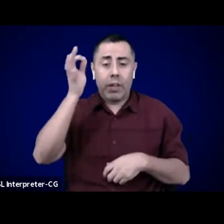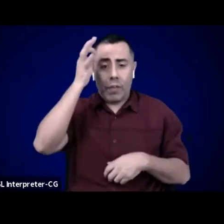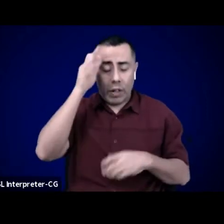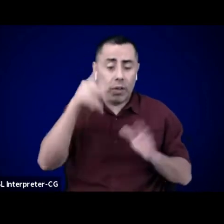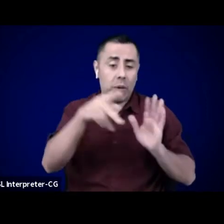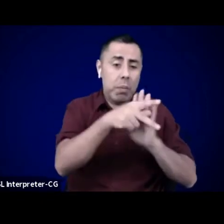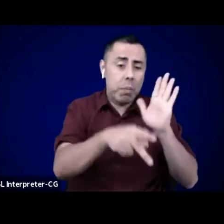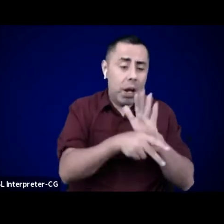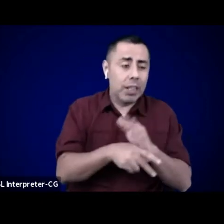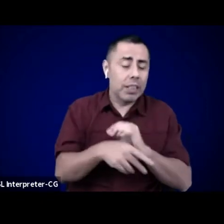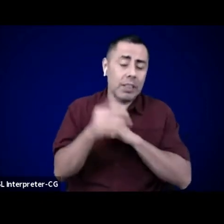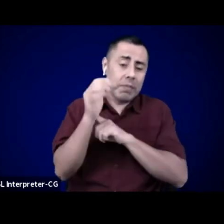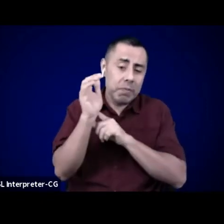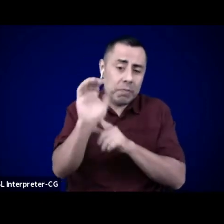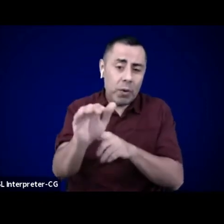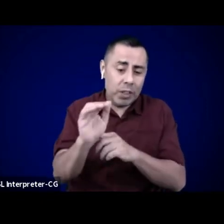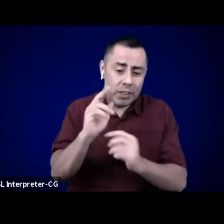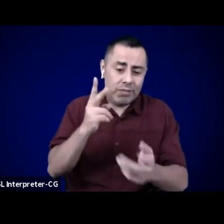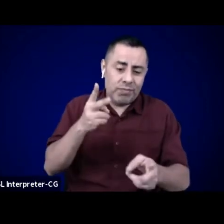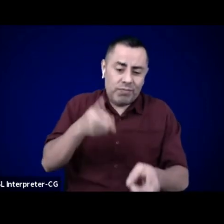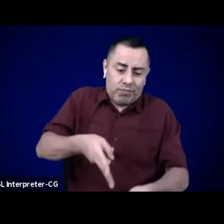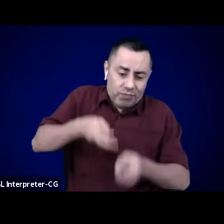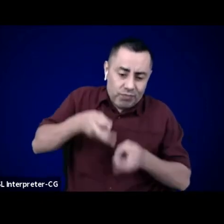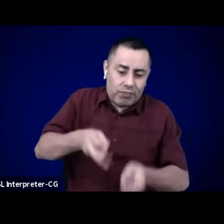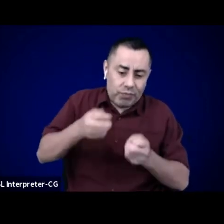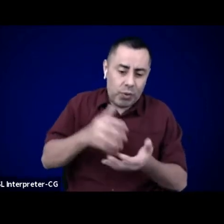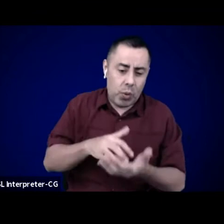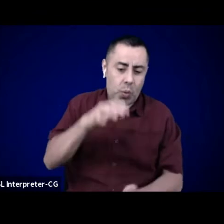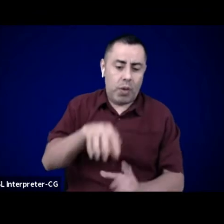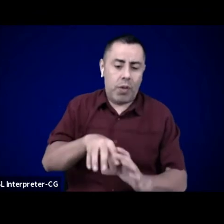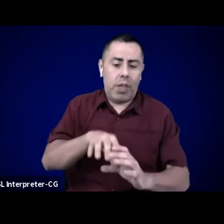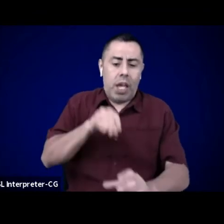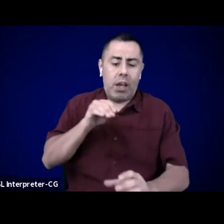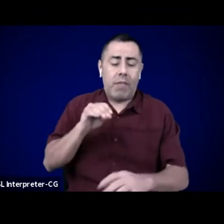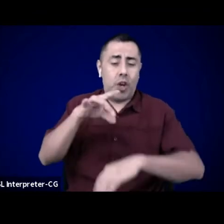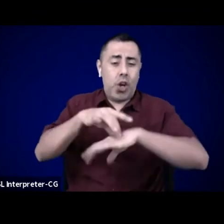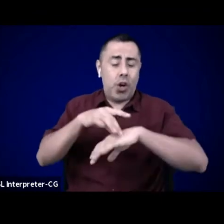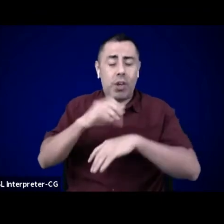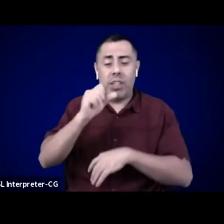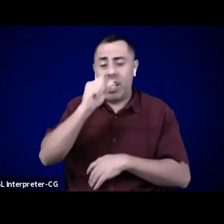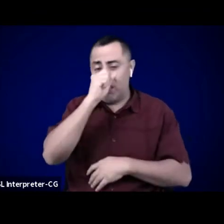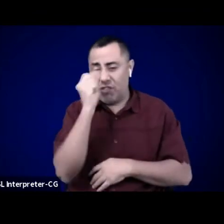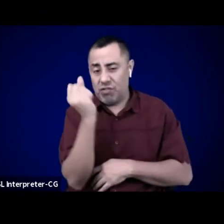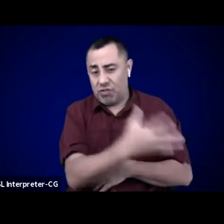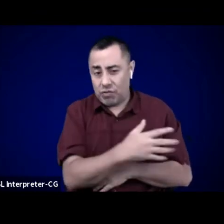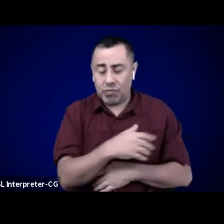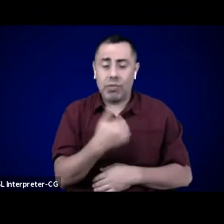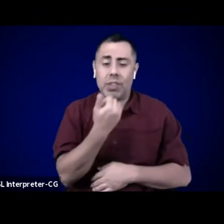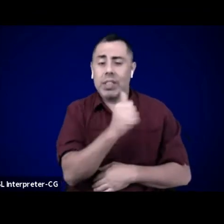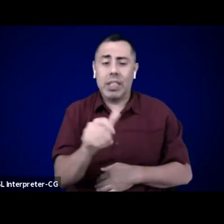degrading sacred land and blatant disregard of treaty rights. Colonization is an ongoing process,